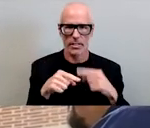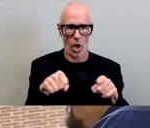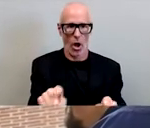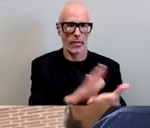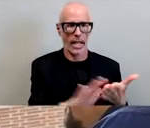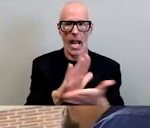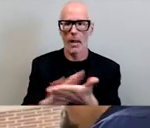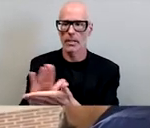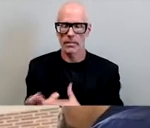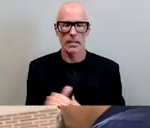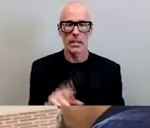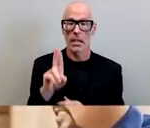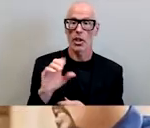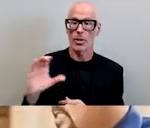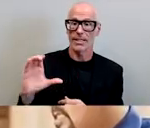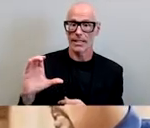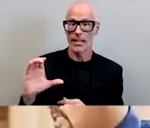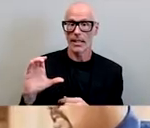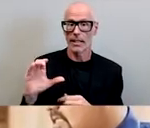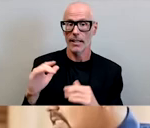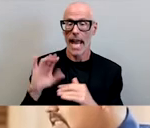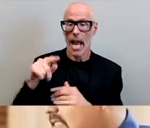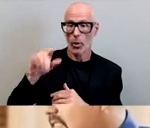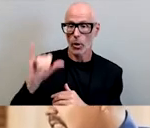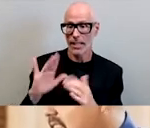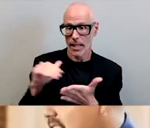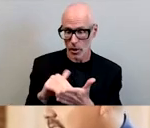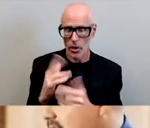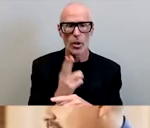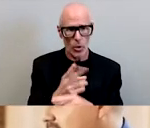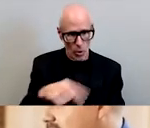the usc race and equity center will help institutional leaders use NACC survey results